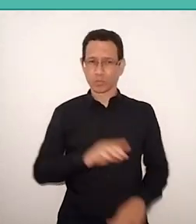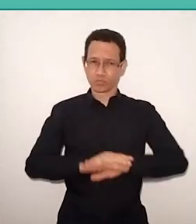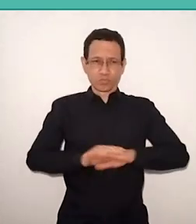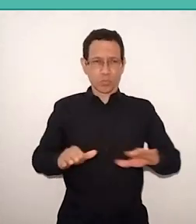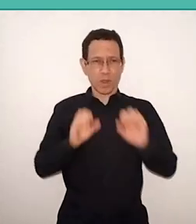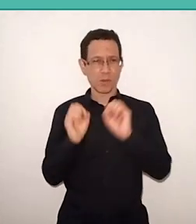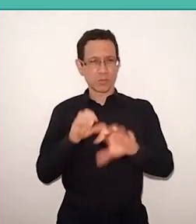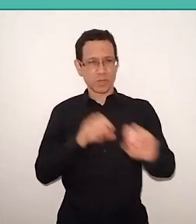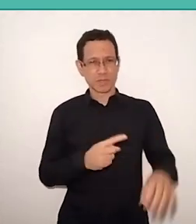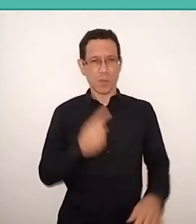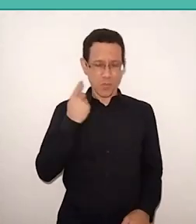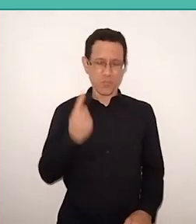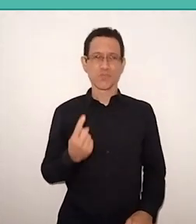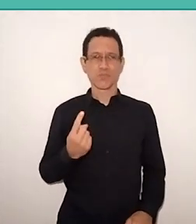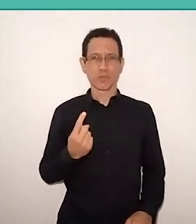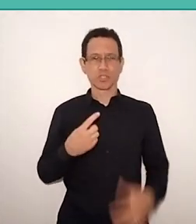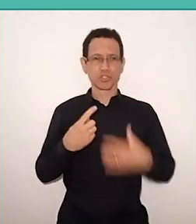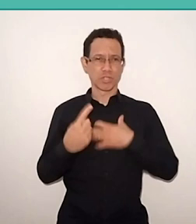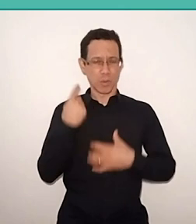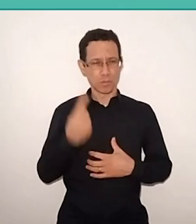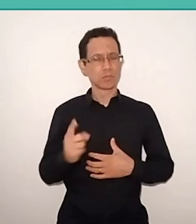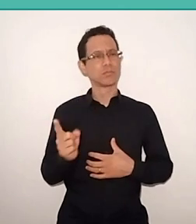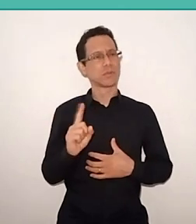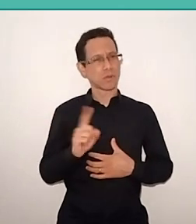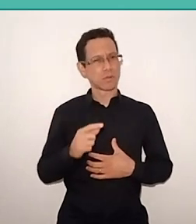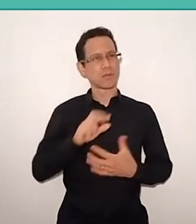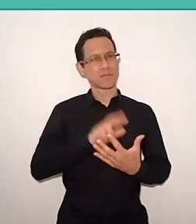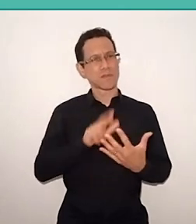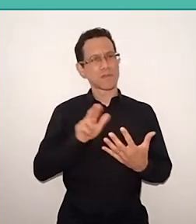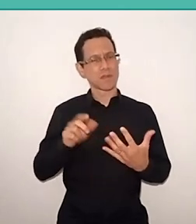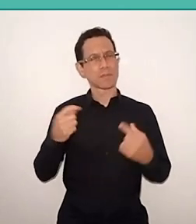but without it, neither does society change”.